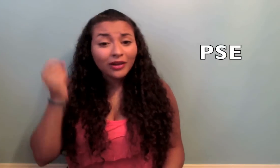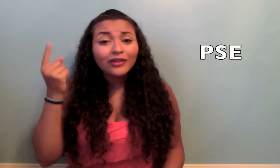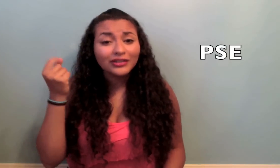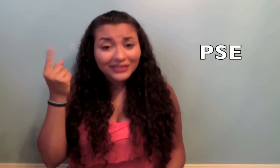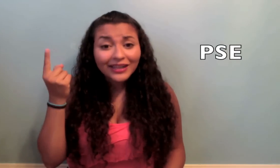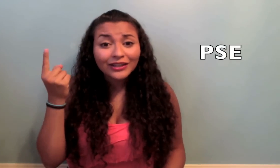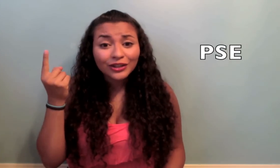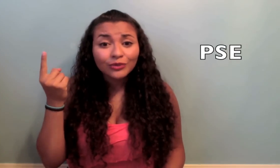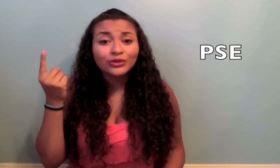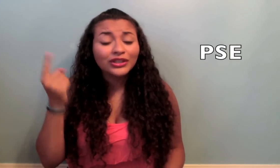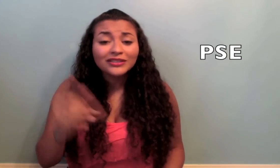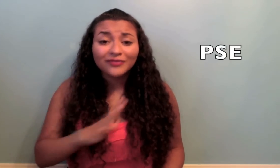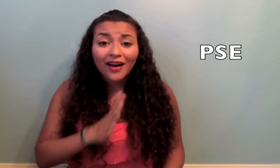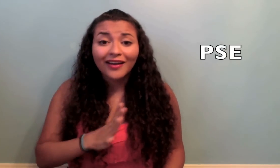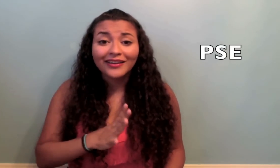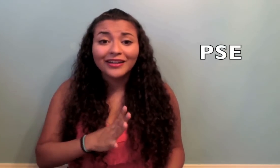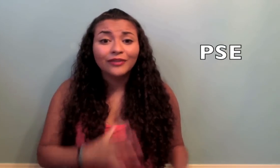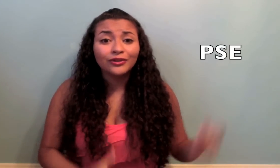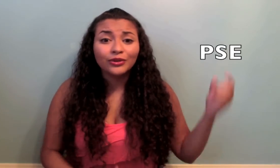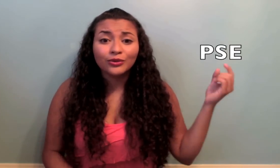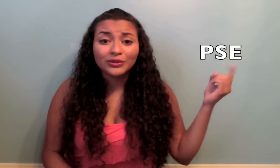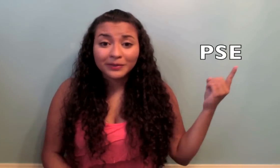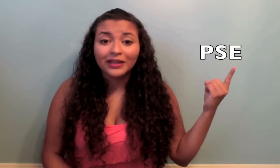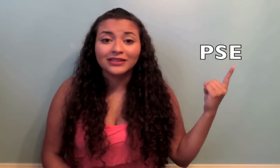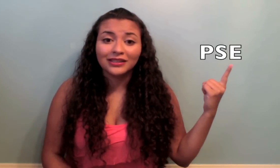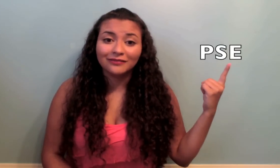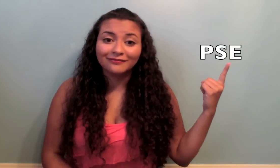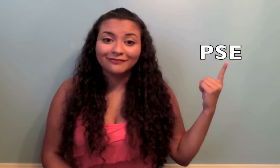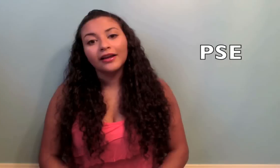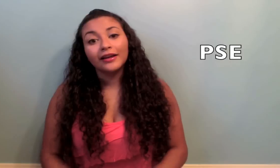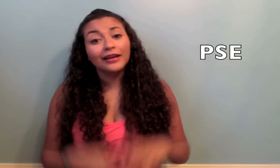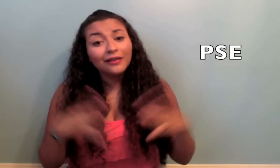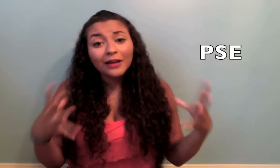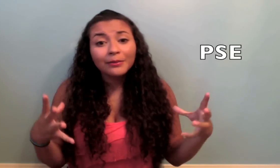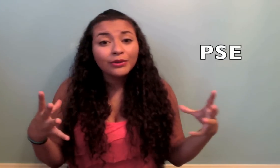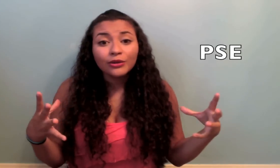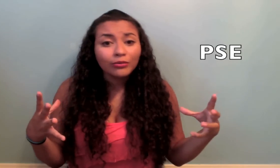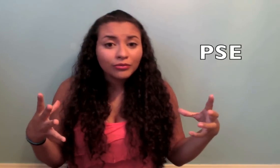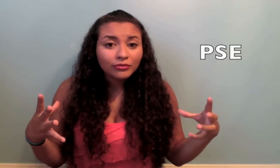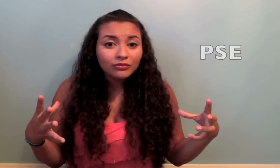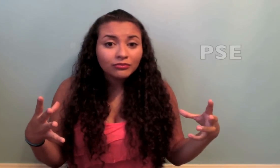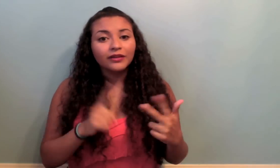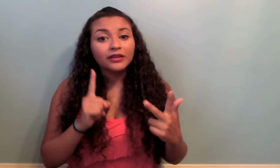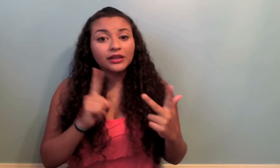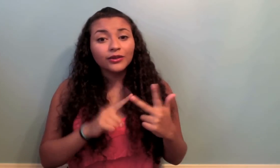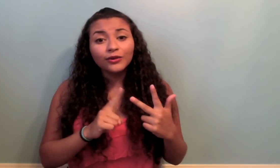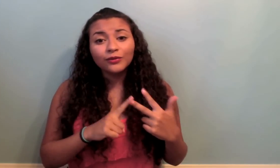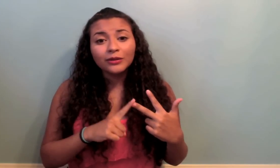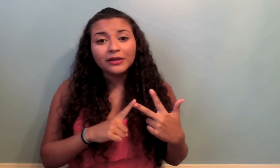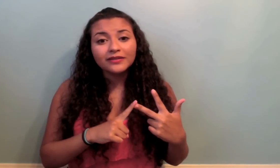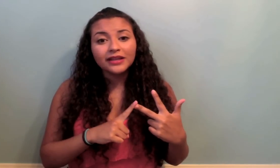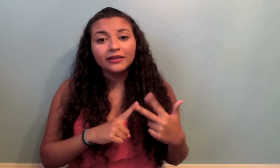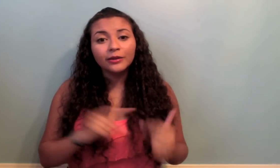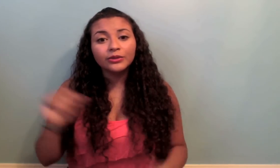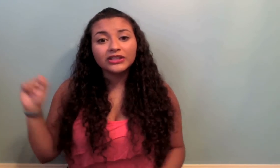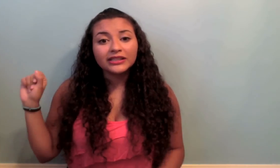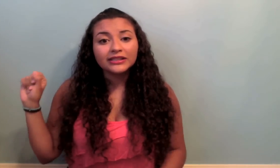understand you just fine if you use PSE. And a lot of people do!